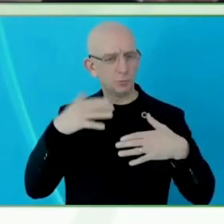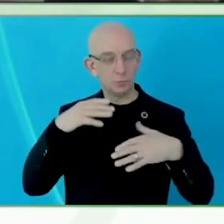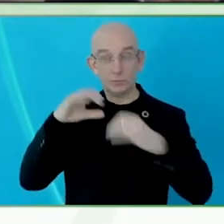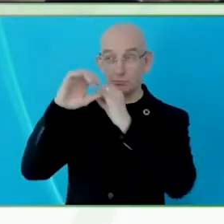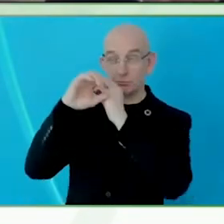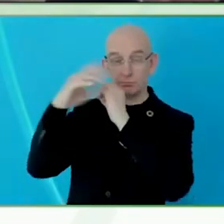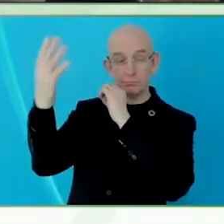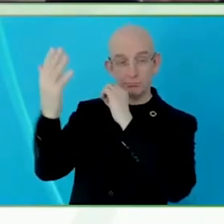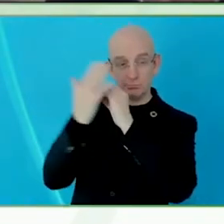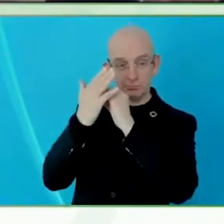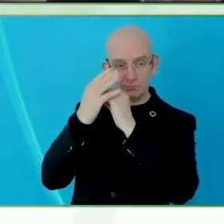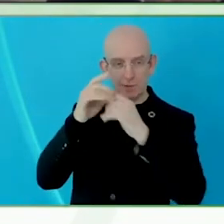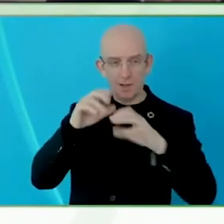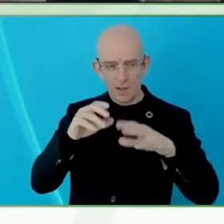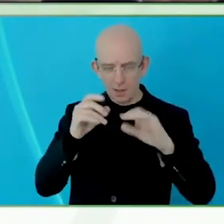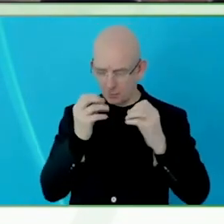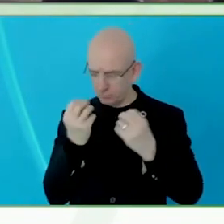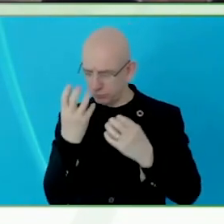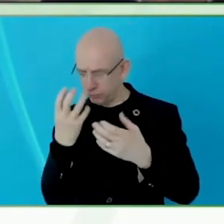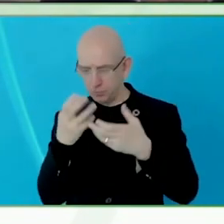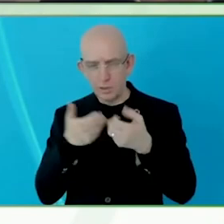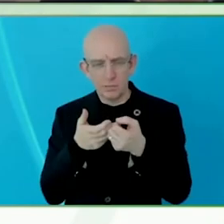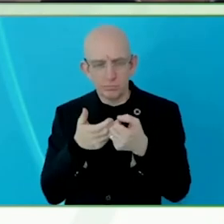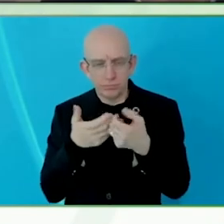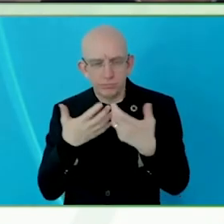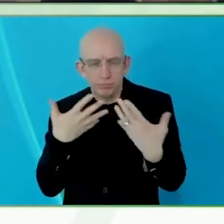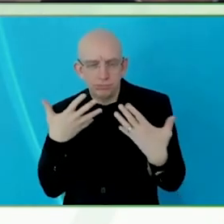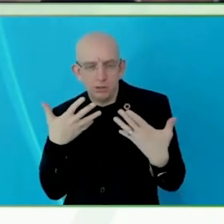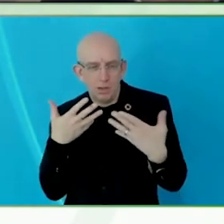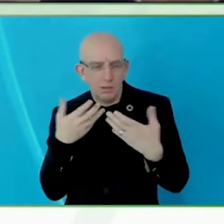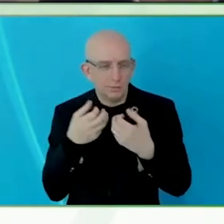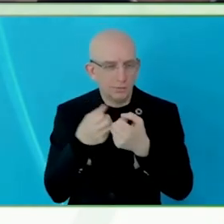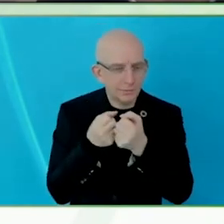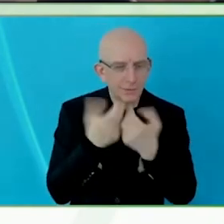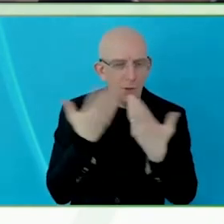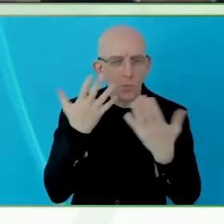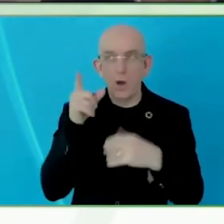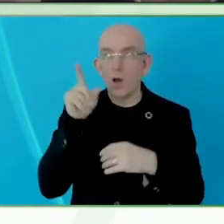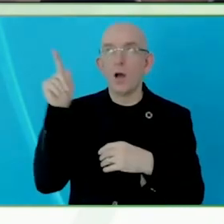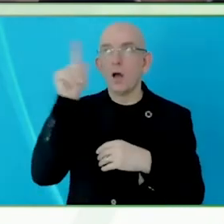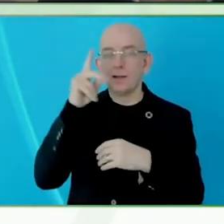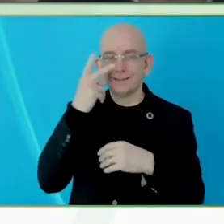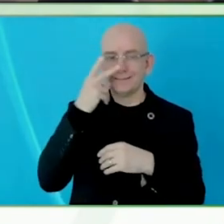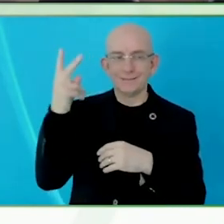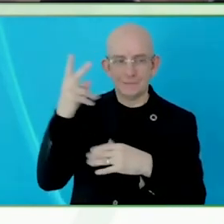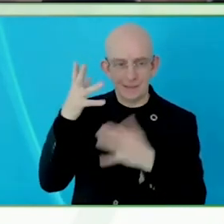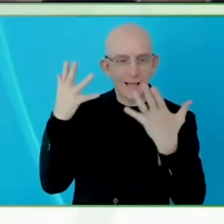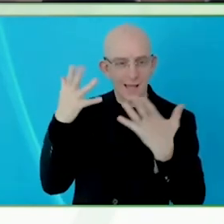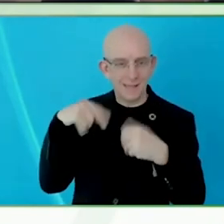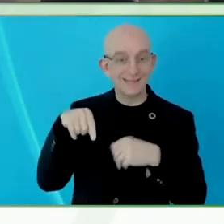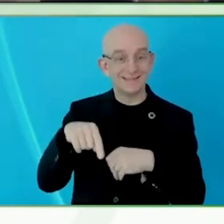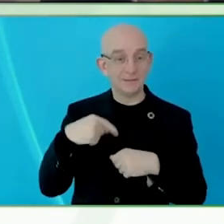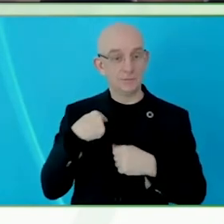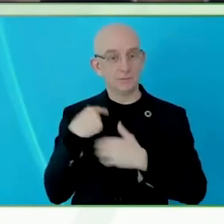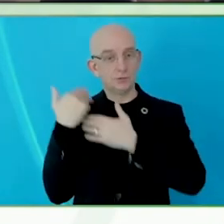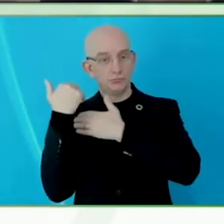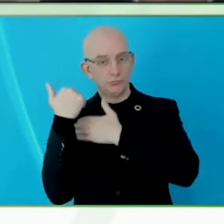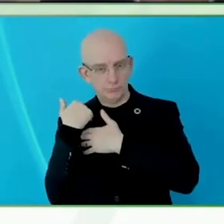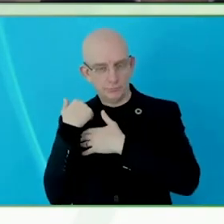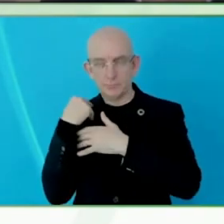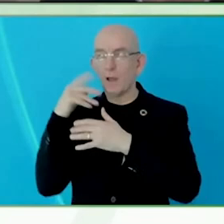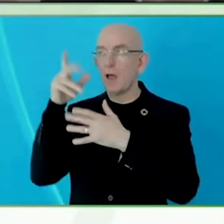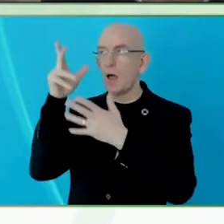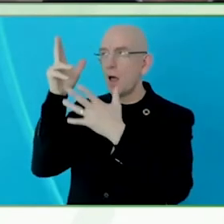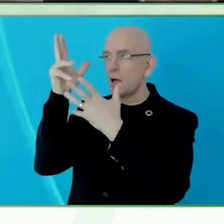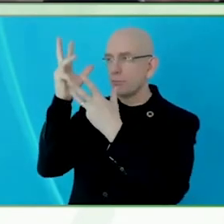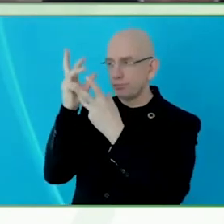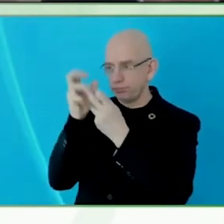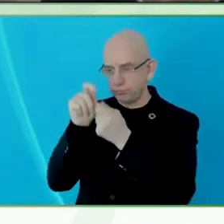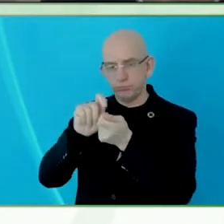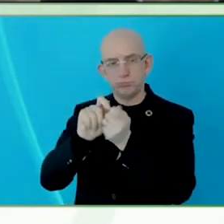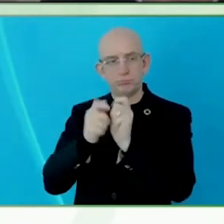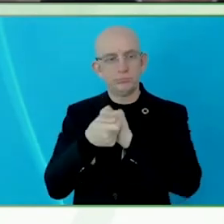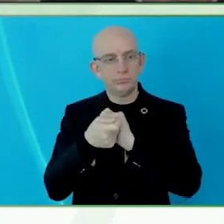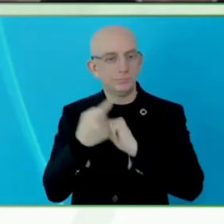Then I can hear how those intensities or numbers are in audio, either on visual